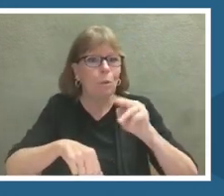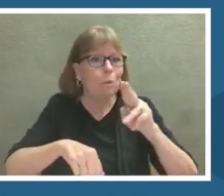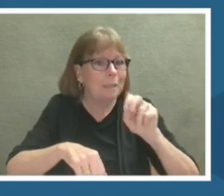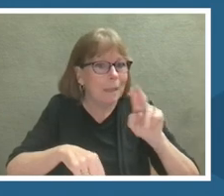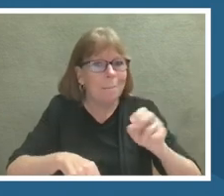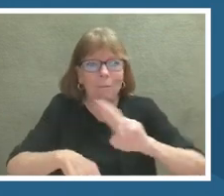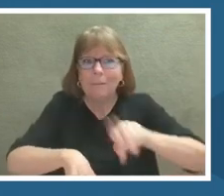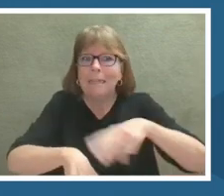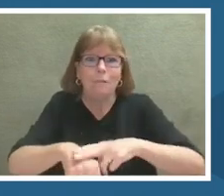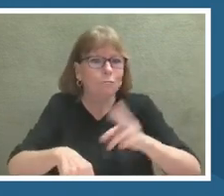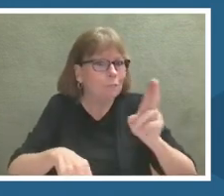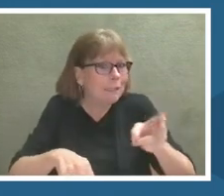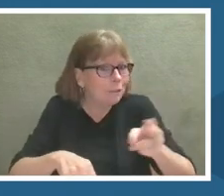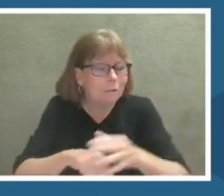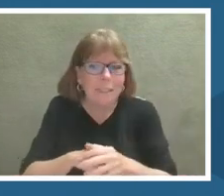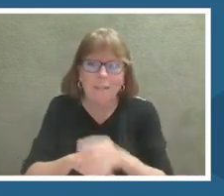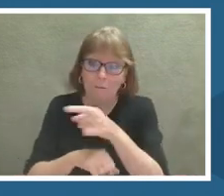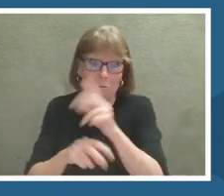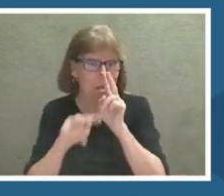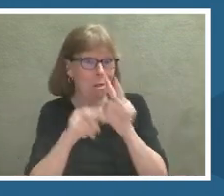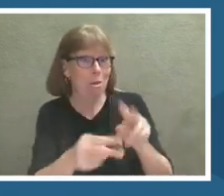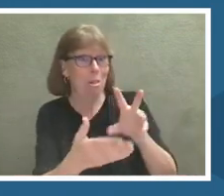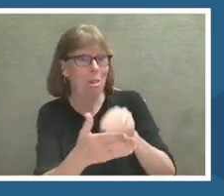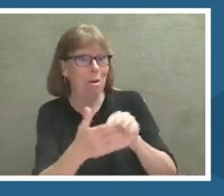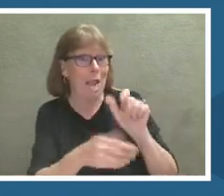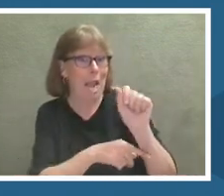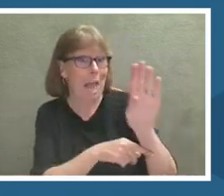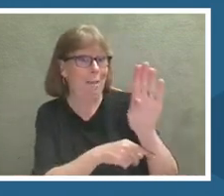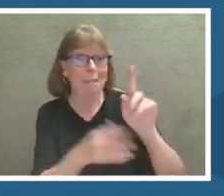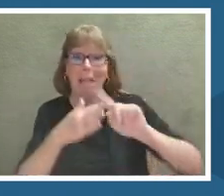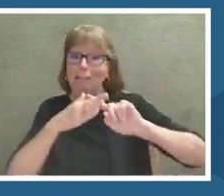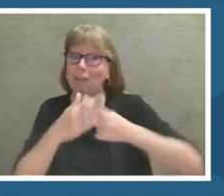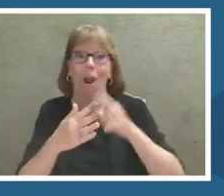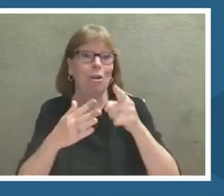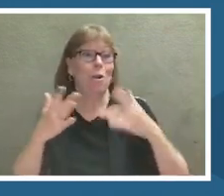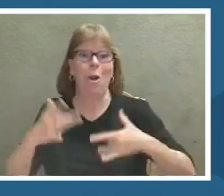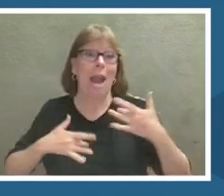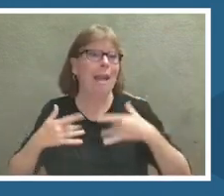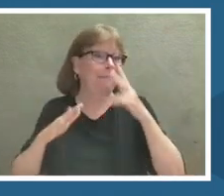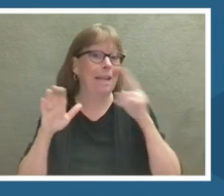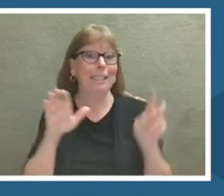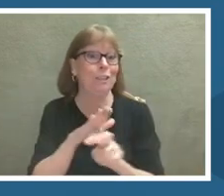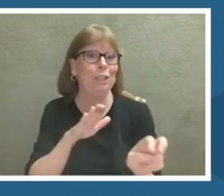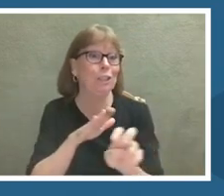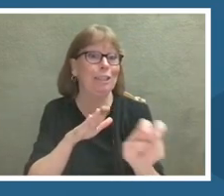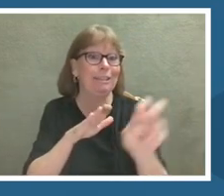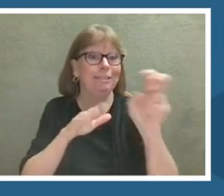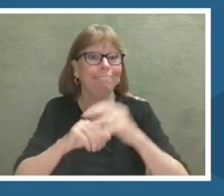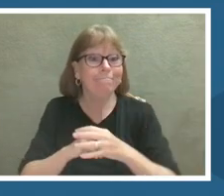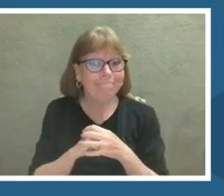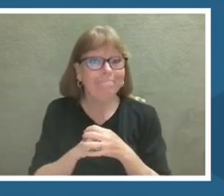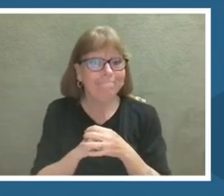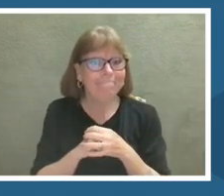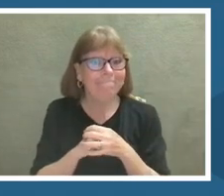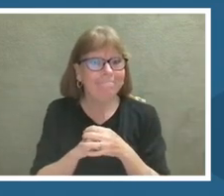Visit the Smithsonian learning lab and star your adventure.